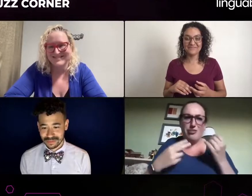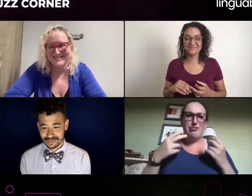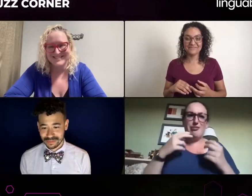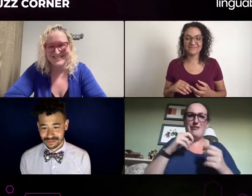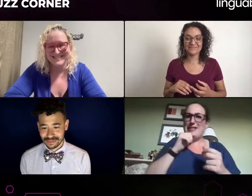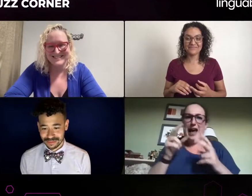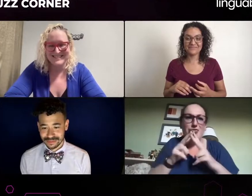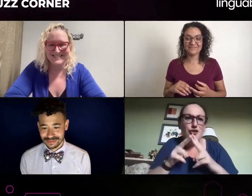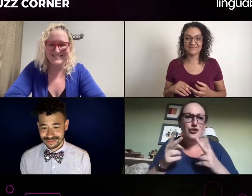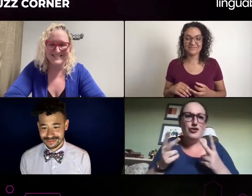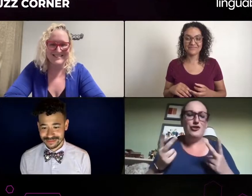That's a good question.